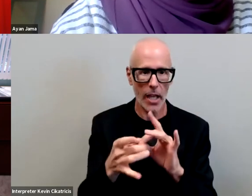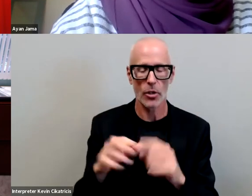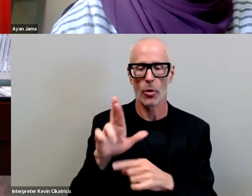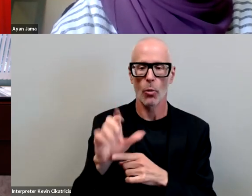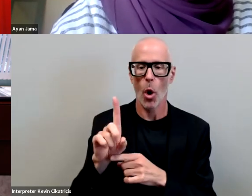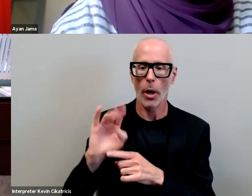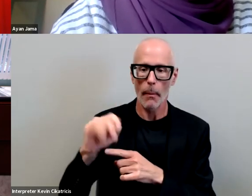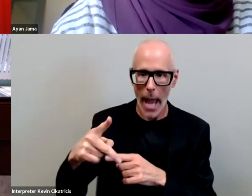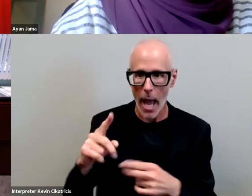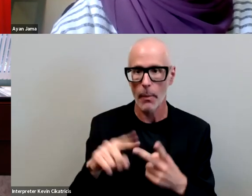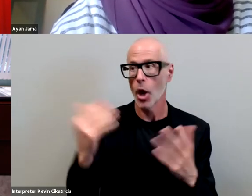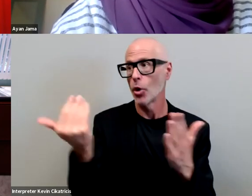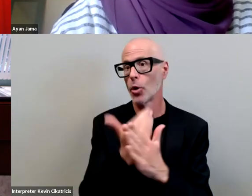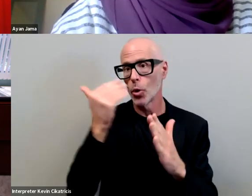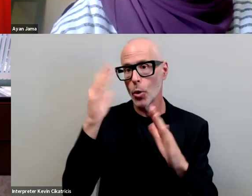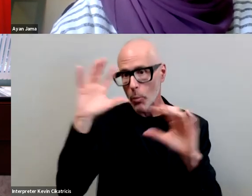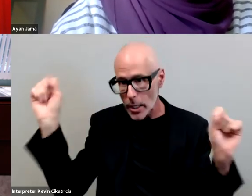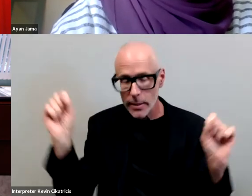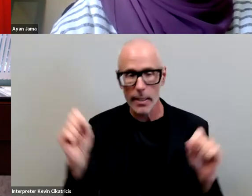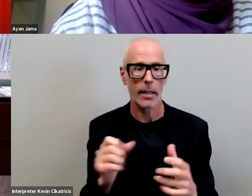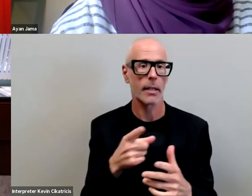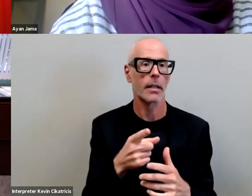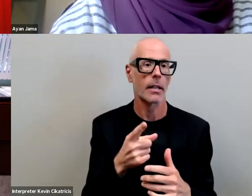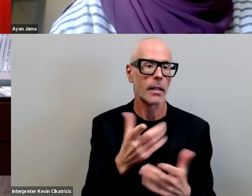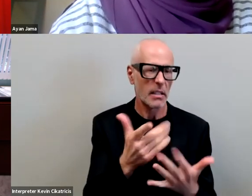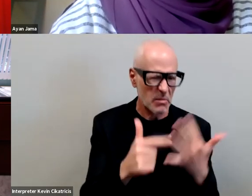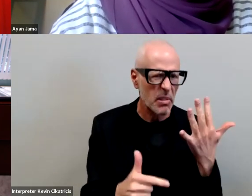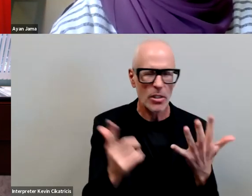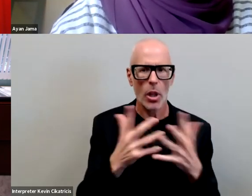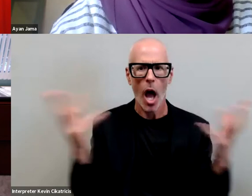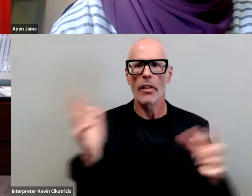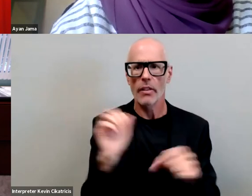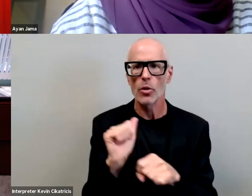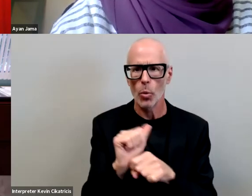new president dr harper's we made you aware of and a lot of this work will be interwoven in